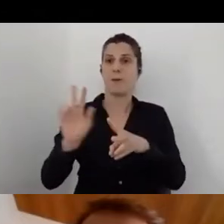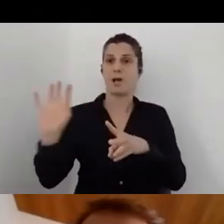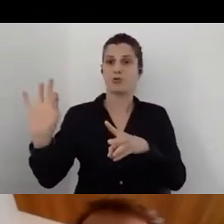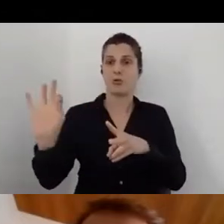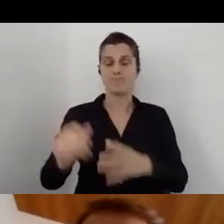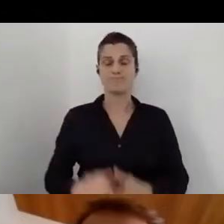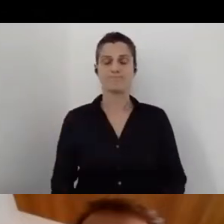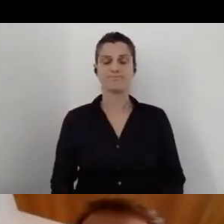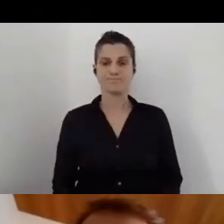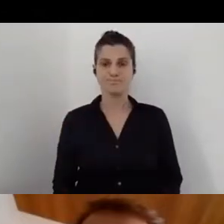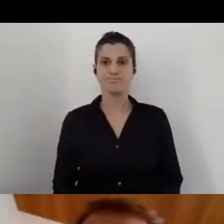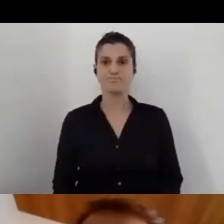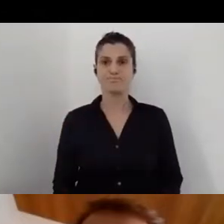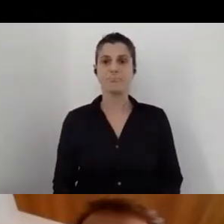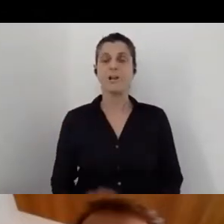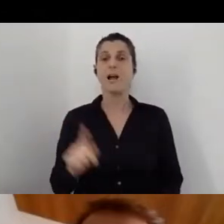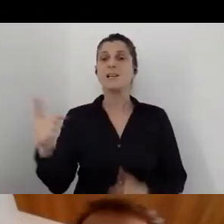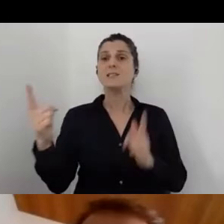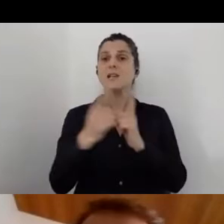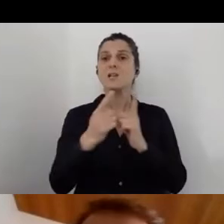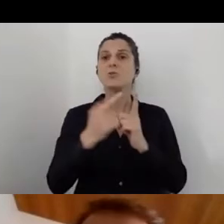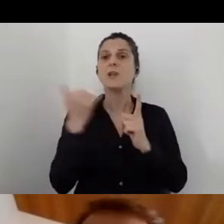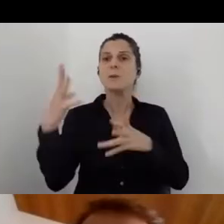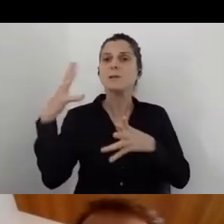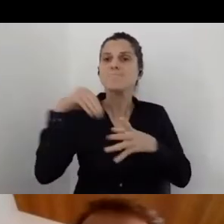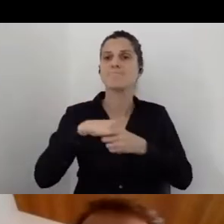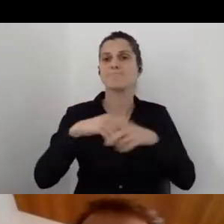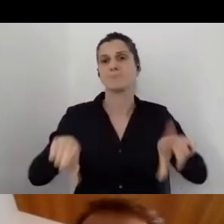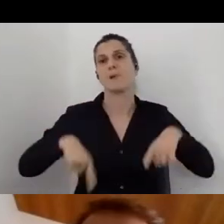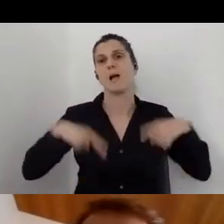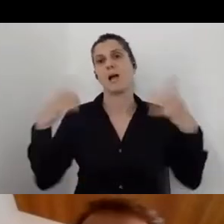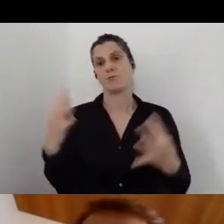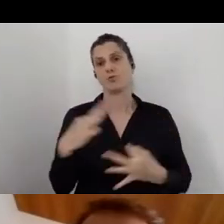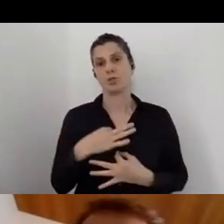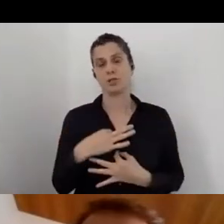So accessibility was always a big part of my life, and in 2014